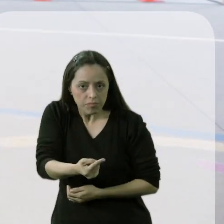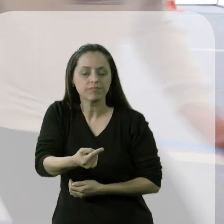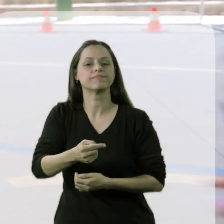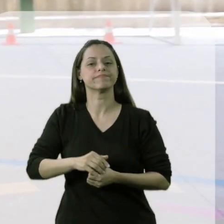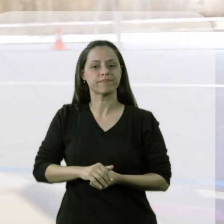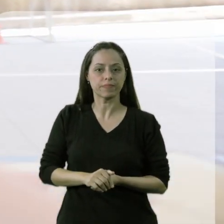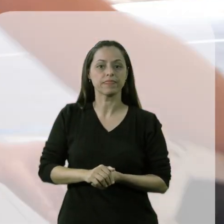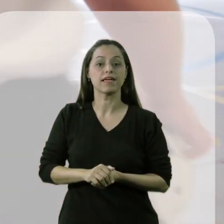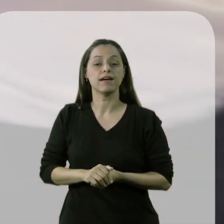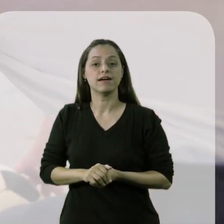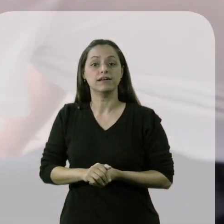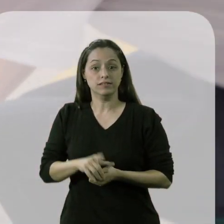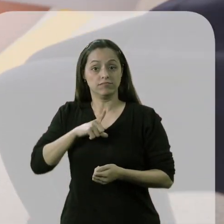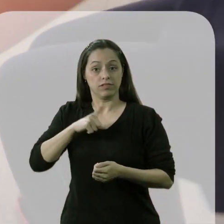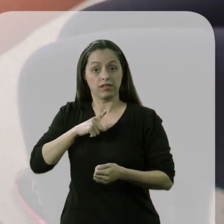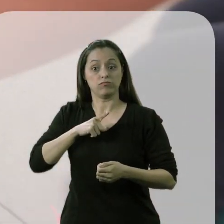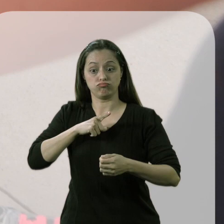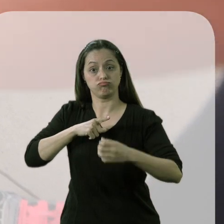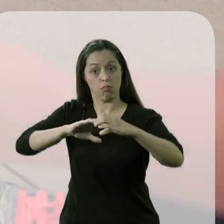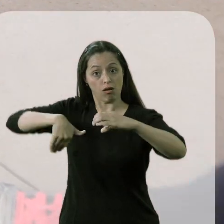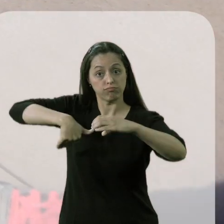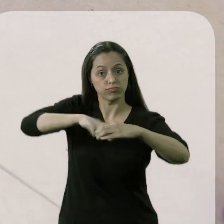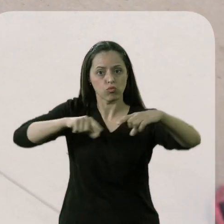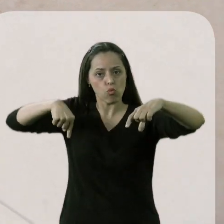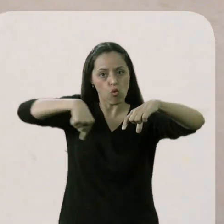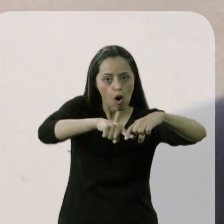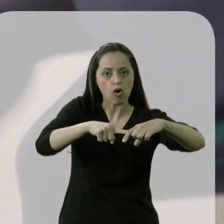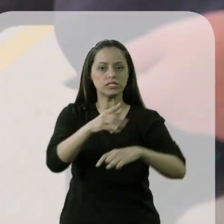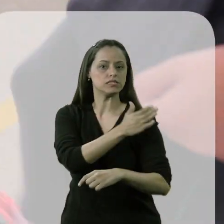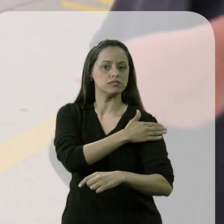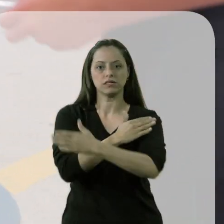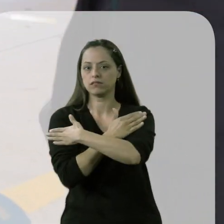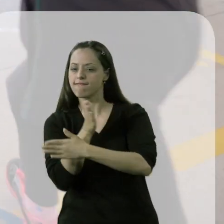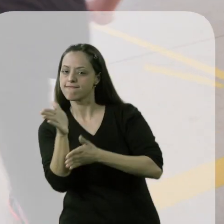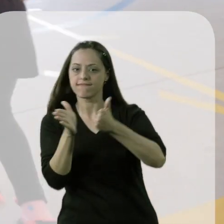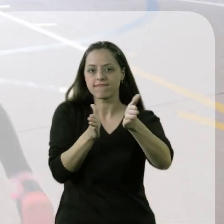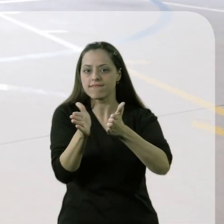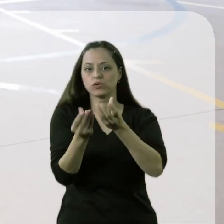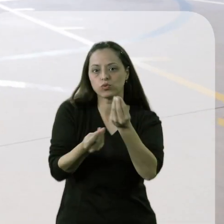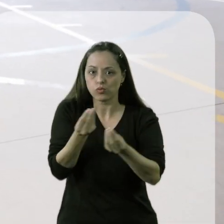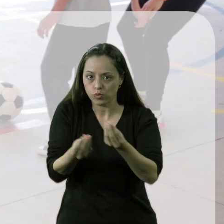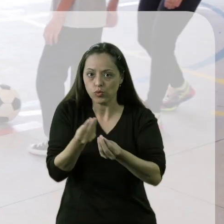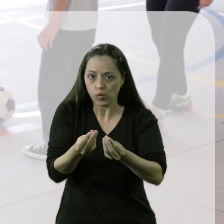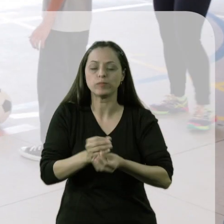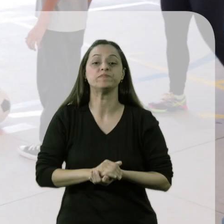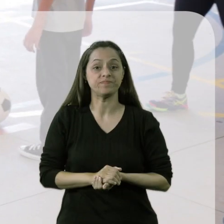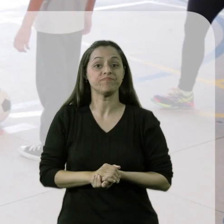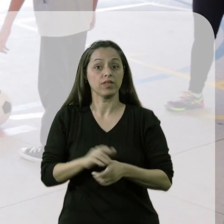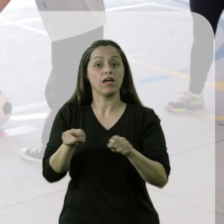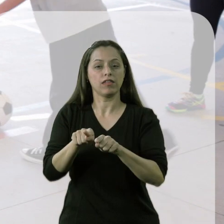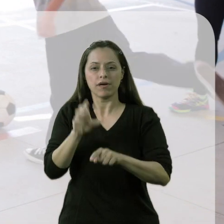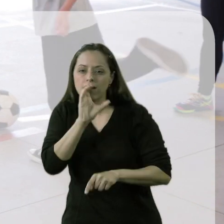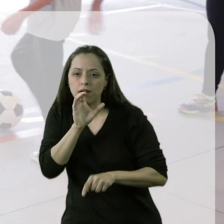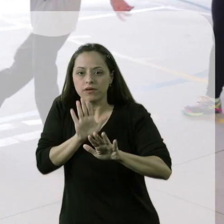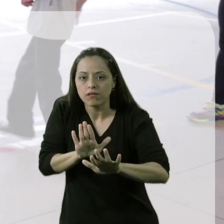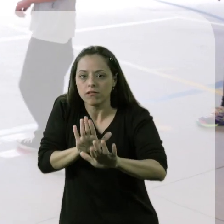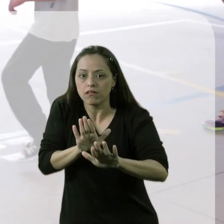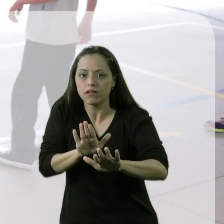Following, there´s a shot on a goal, which will work laterality, direction and pace with him.